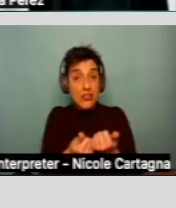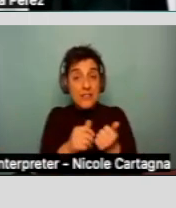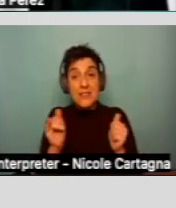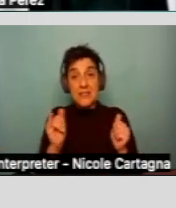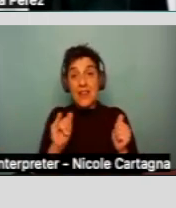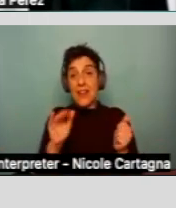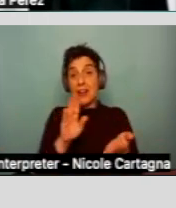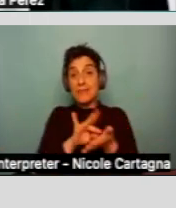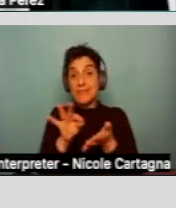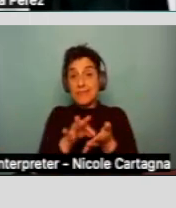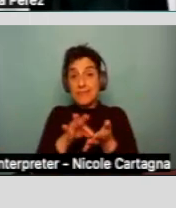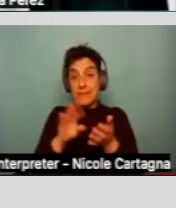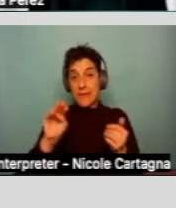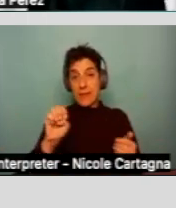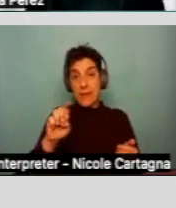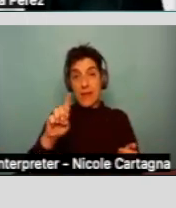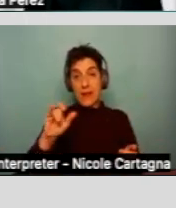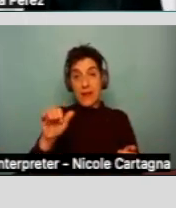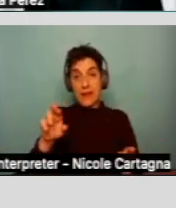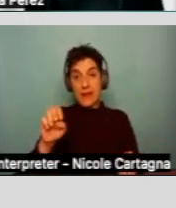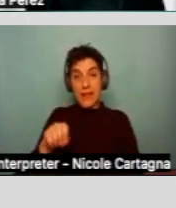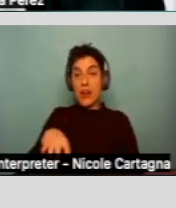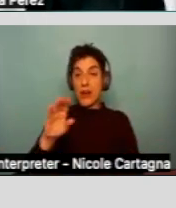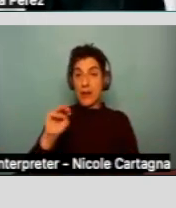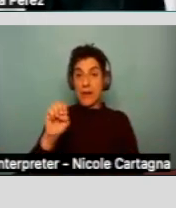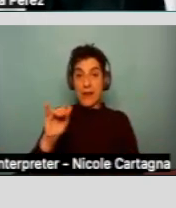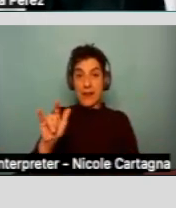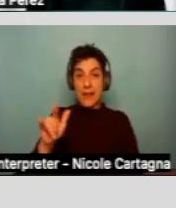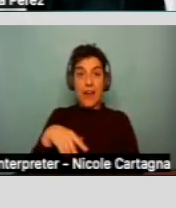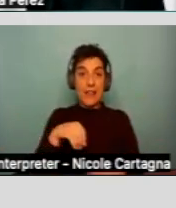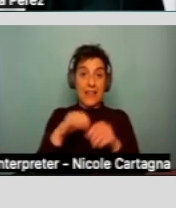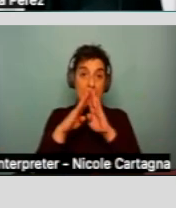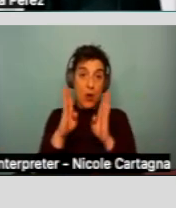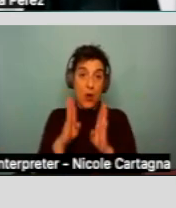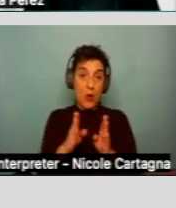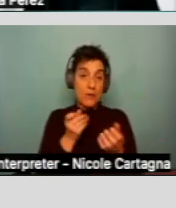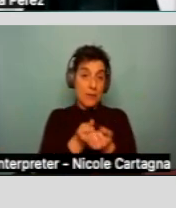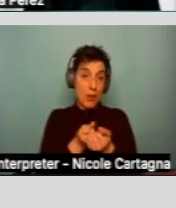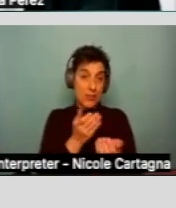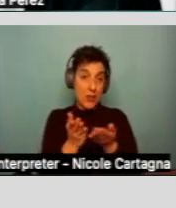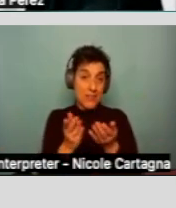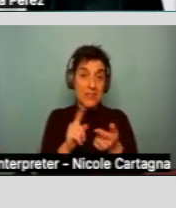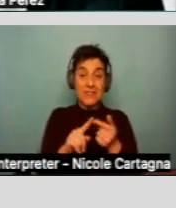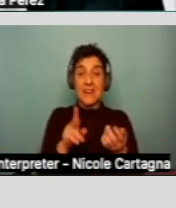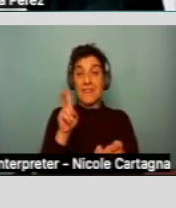Medicare, in-home supportive services, department of rehabilitation, school districts, and private